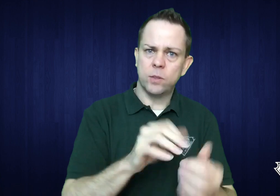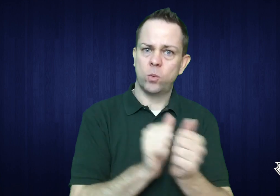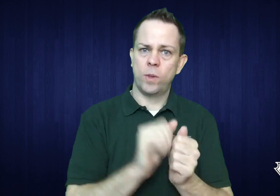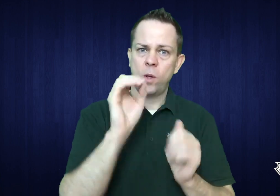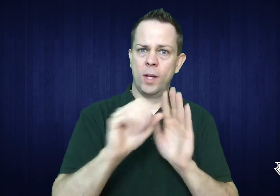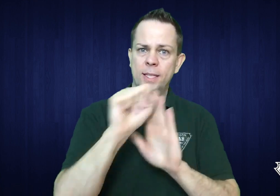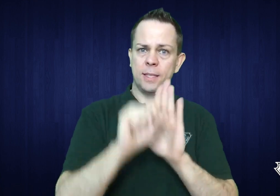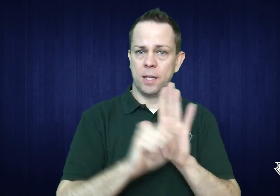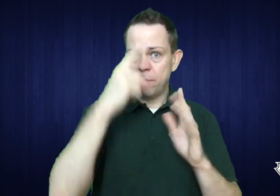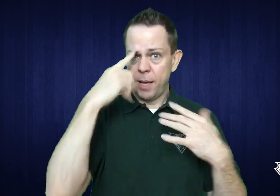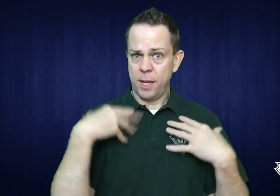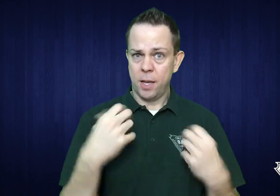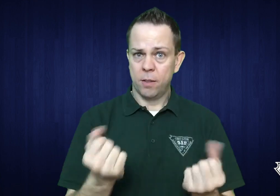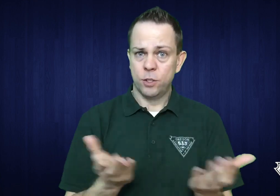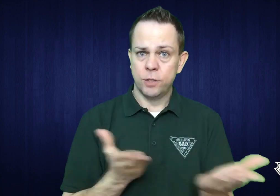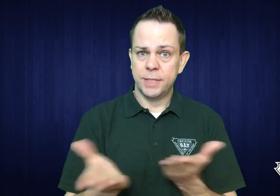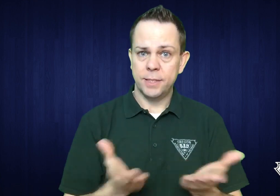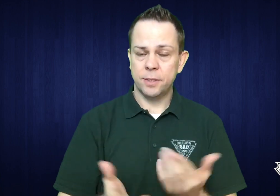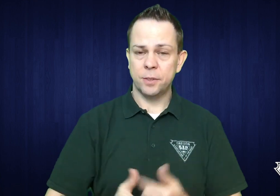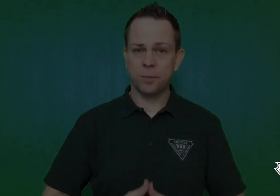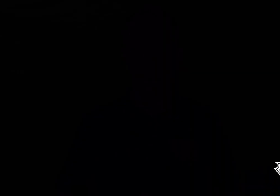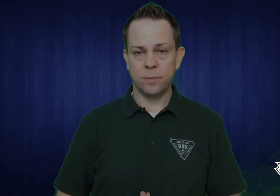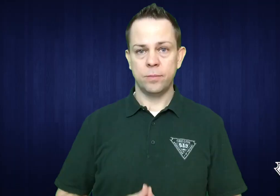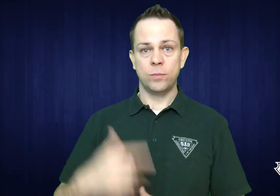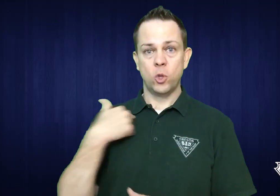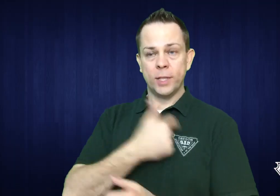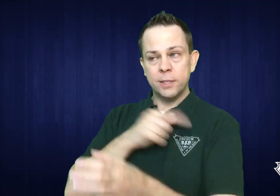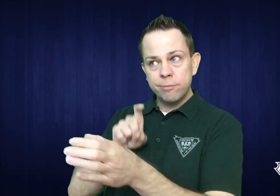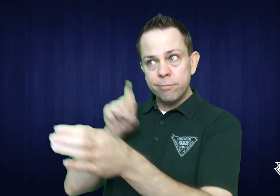for state-provided mental health services.